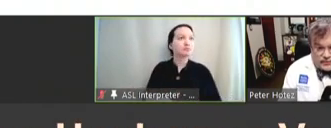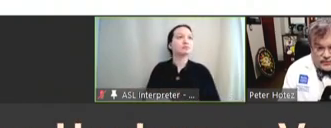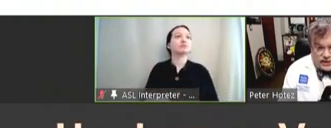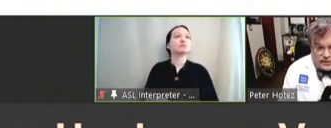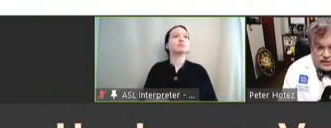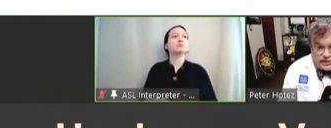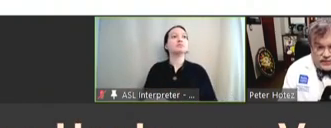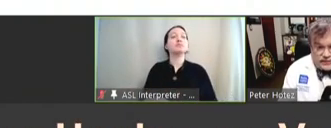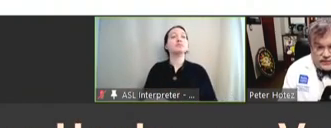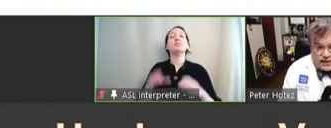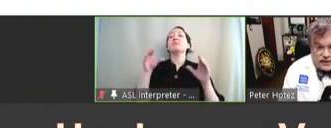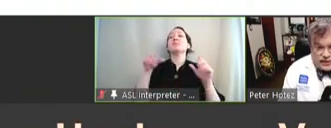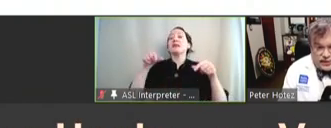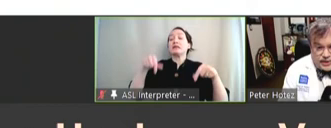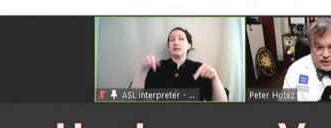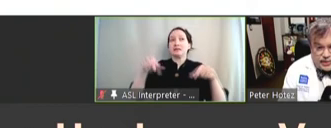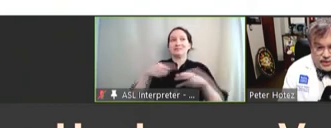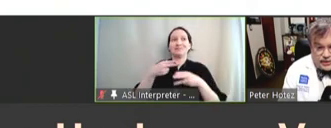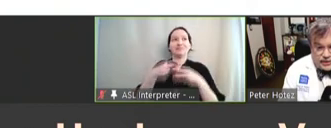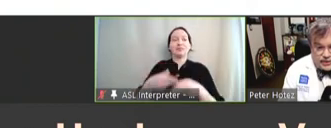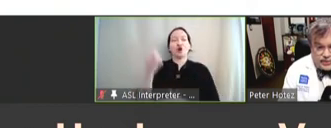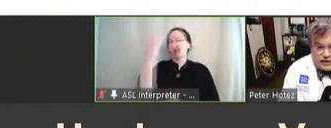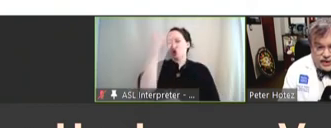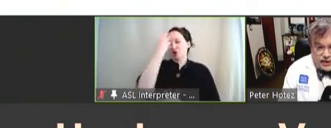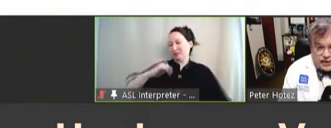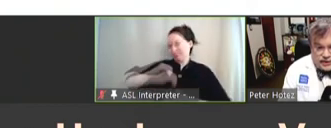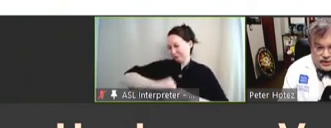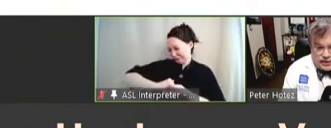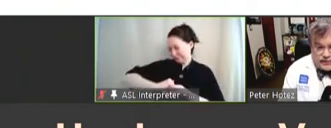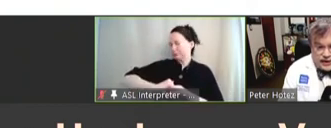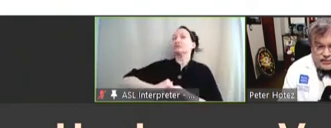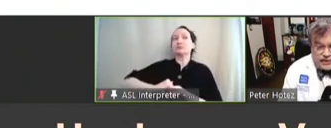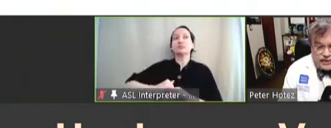For this one, we've created a European partnership known as HookVac, with the